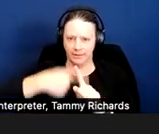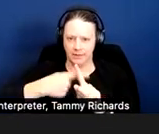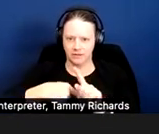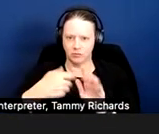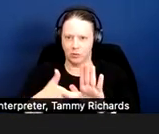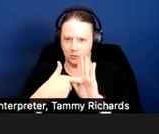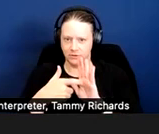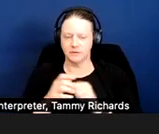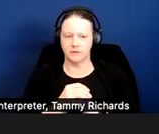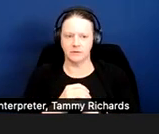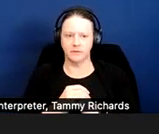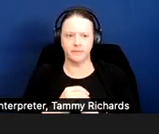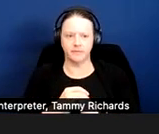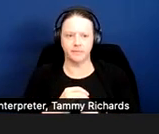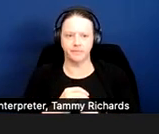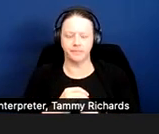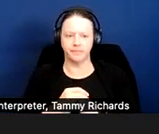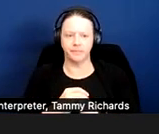Next slide.